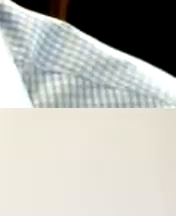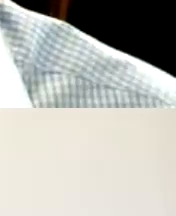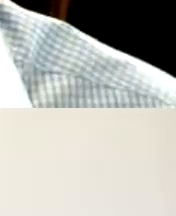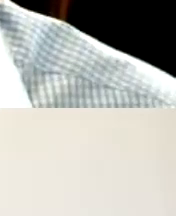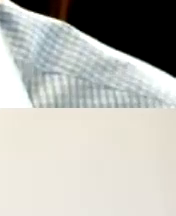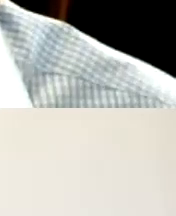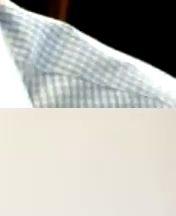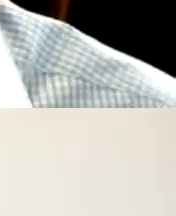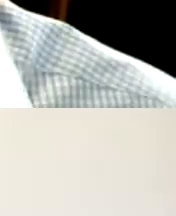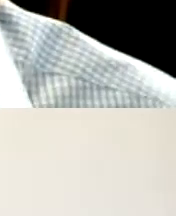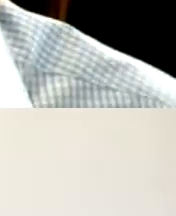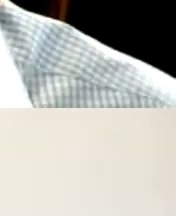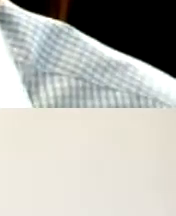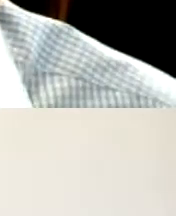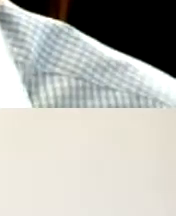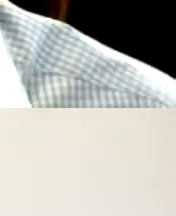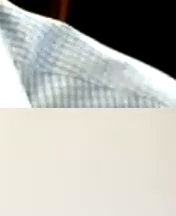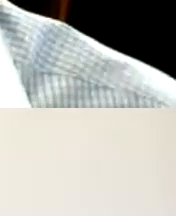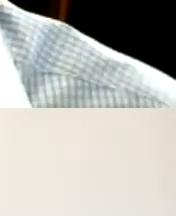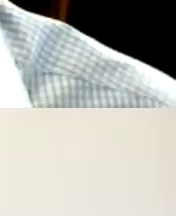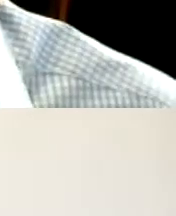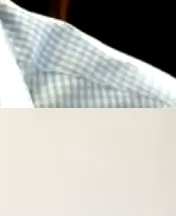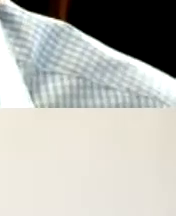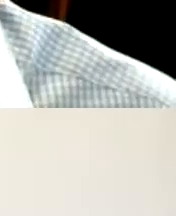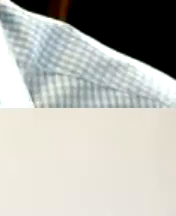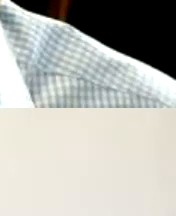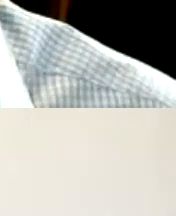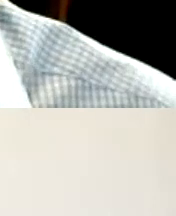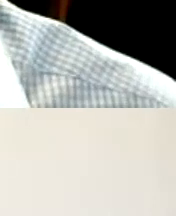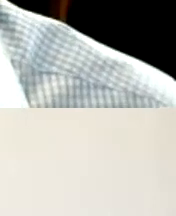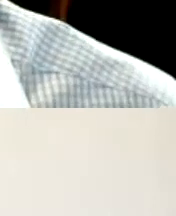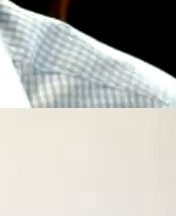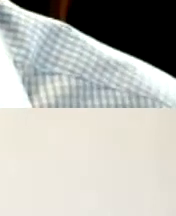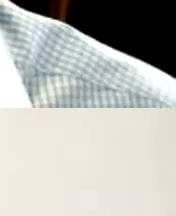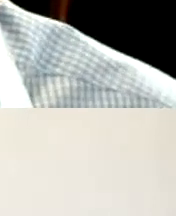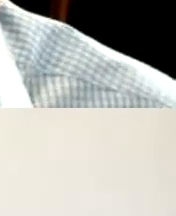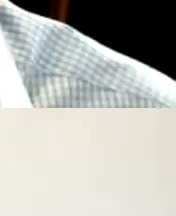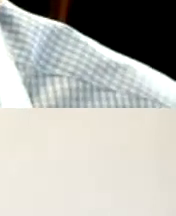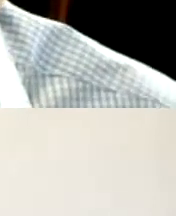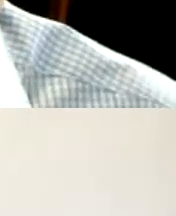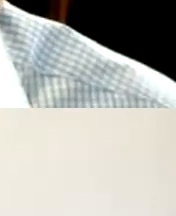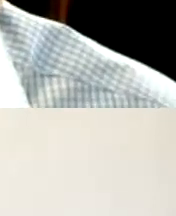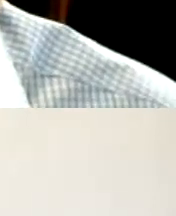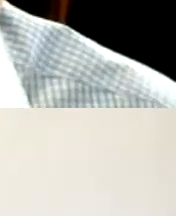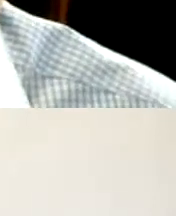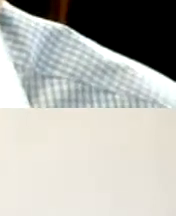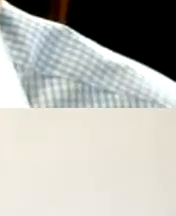let's recommend them is